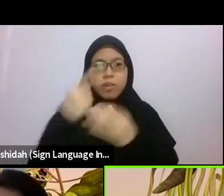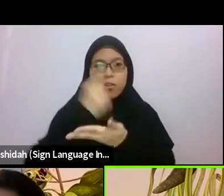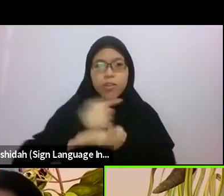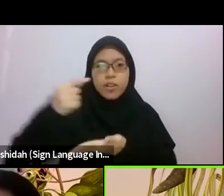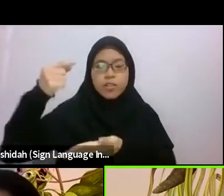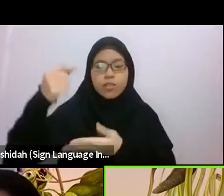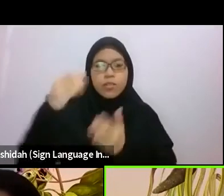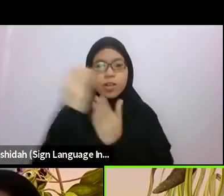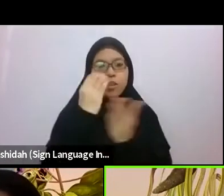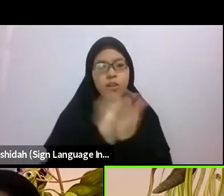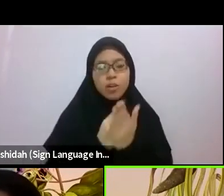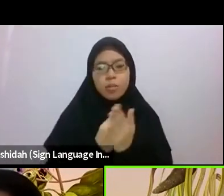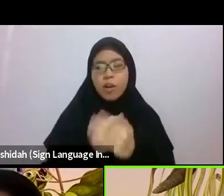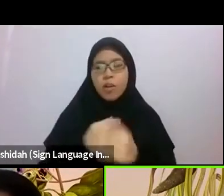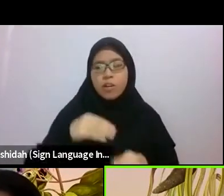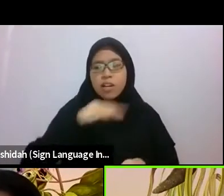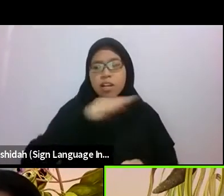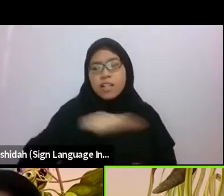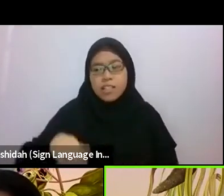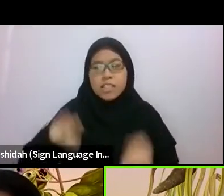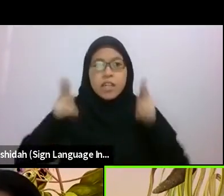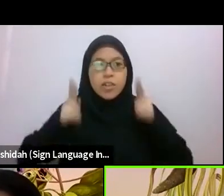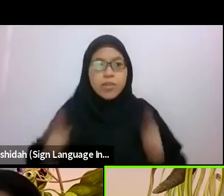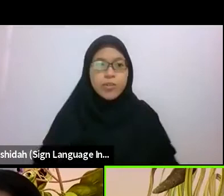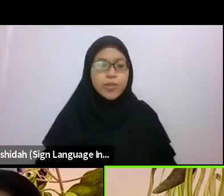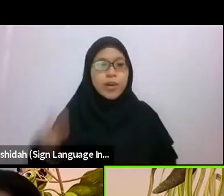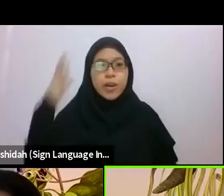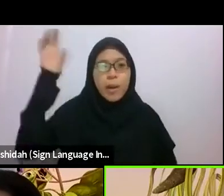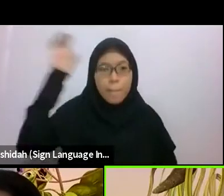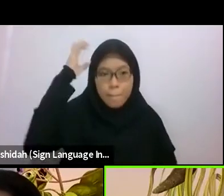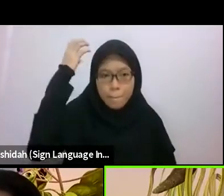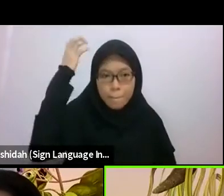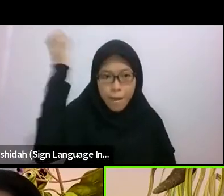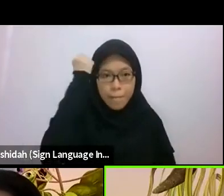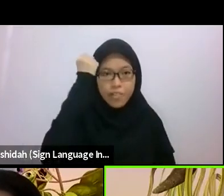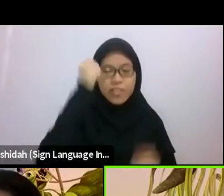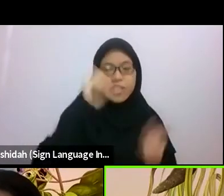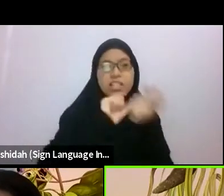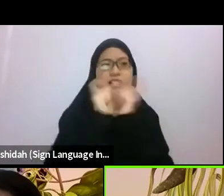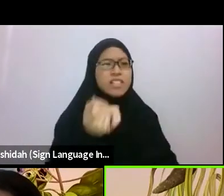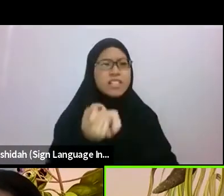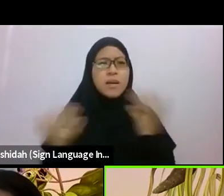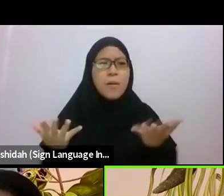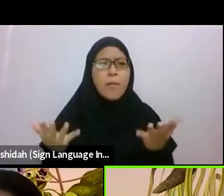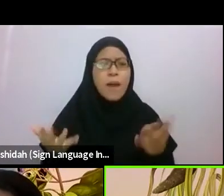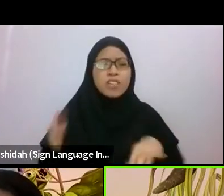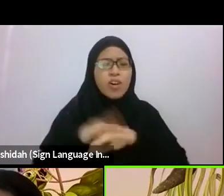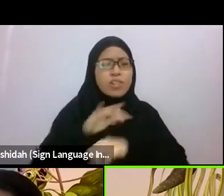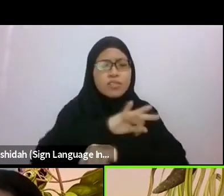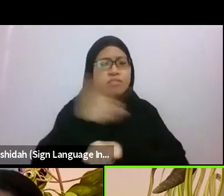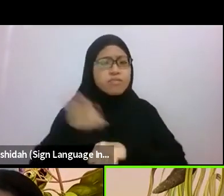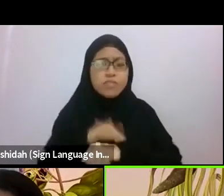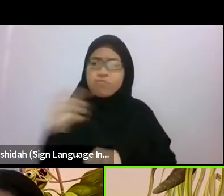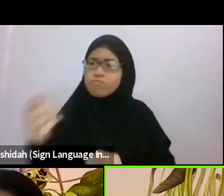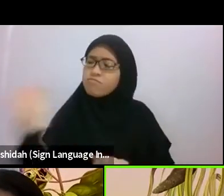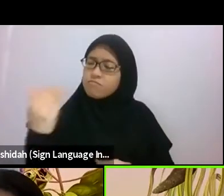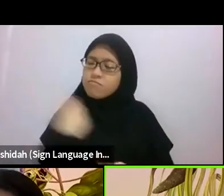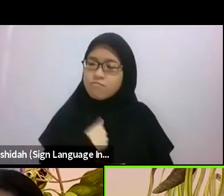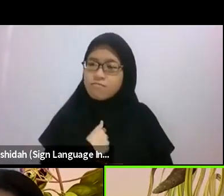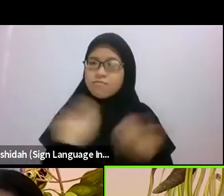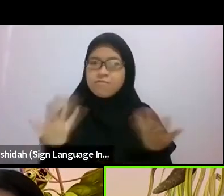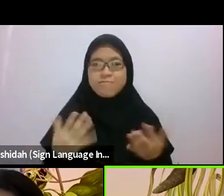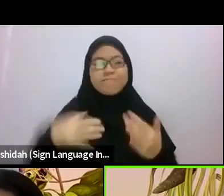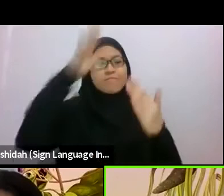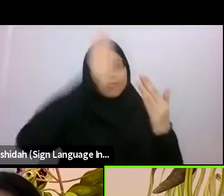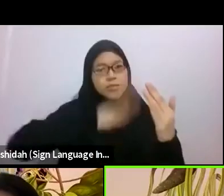But what of the field, you ask? To paint a landscape from memory, one has to take certain liberties.